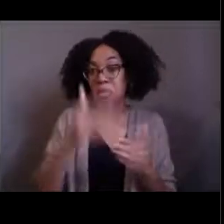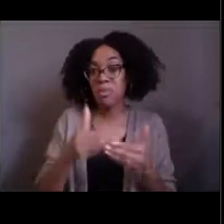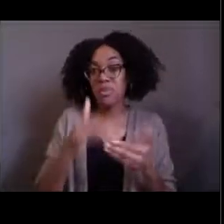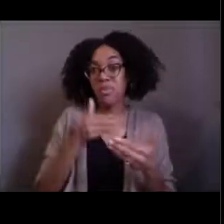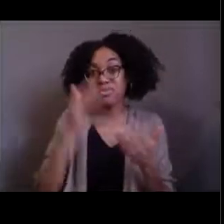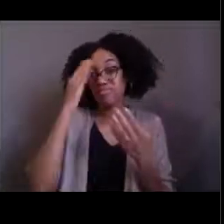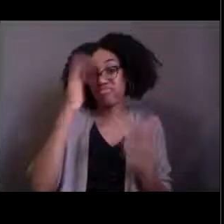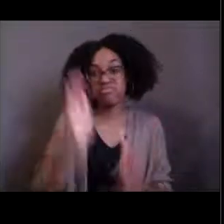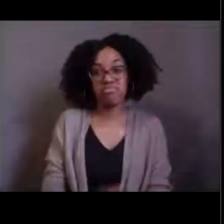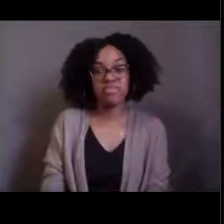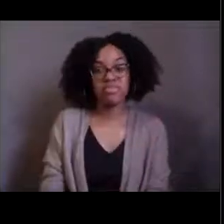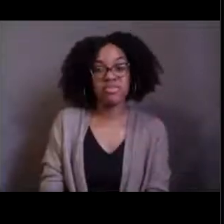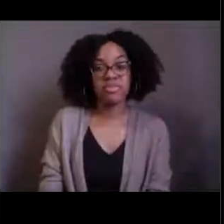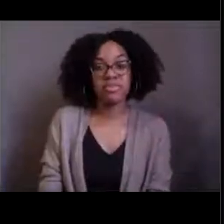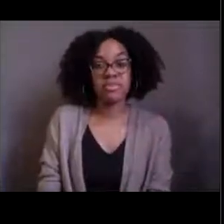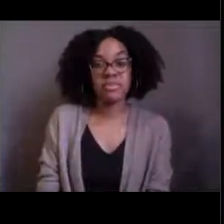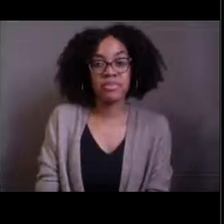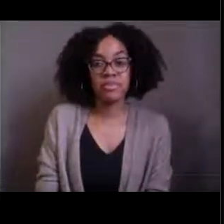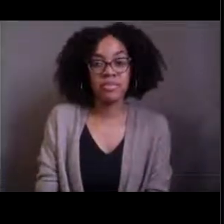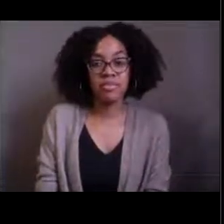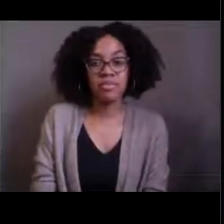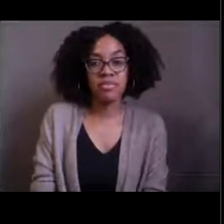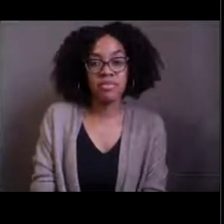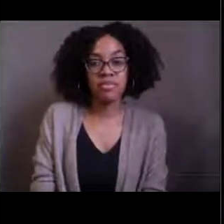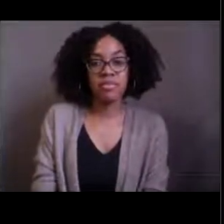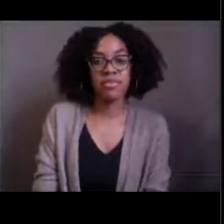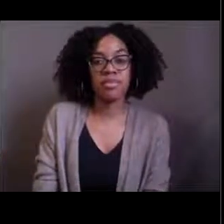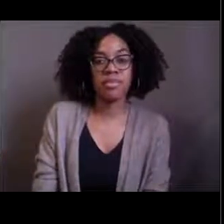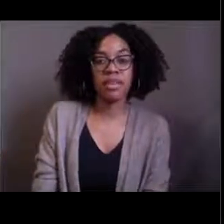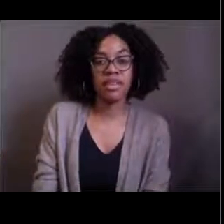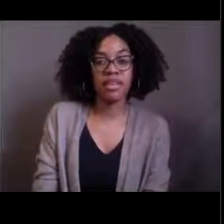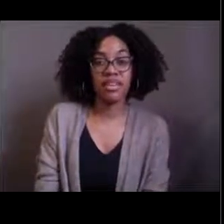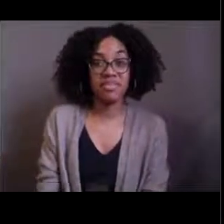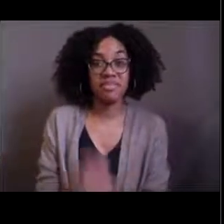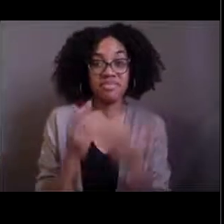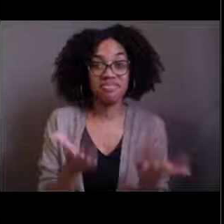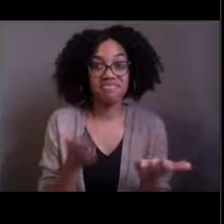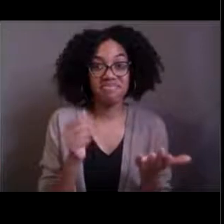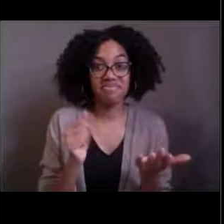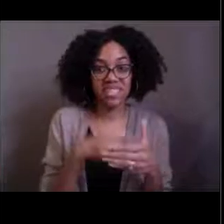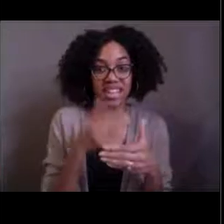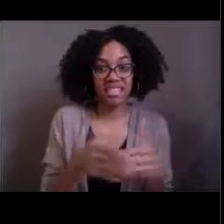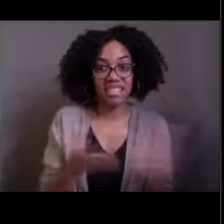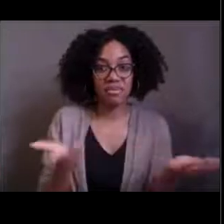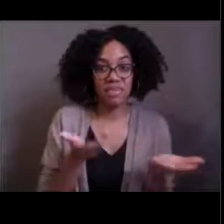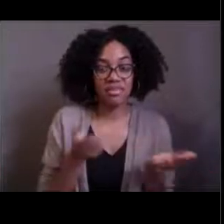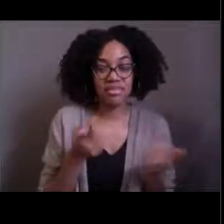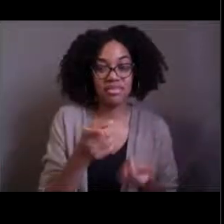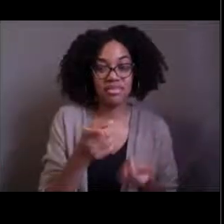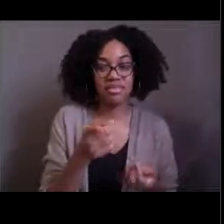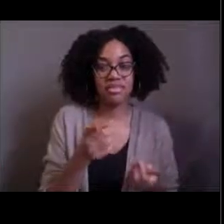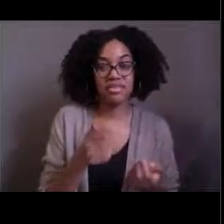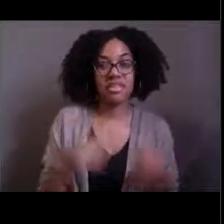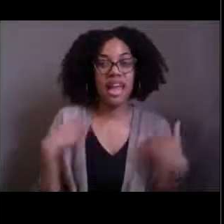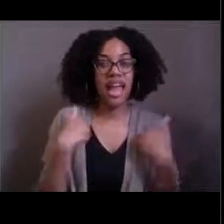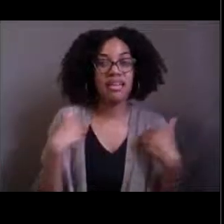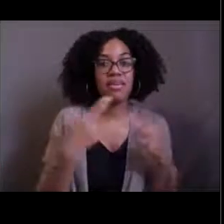Okay, so one of the next things I want to share with you guys, this is an animal called a rhinochimaera.